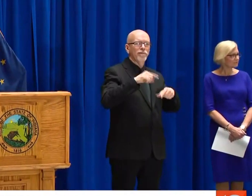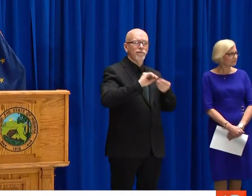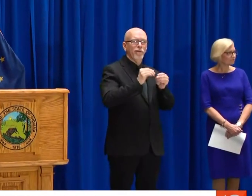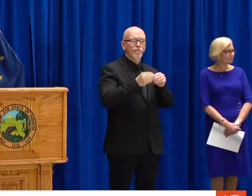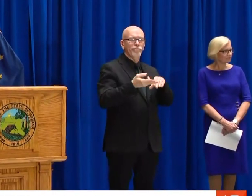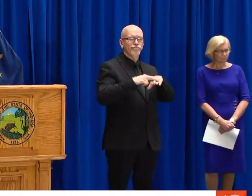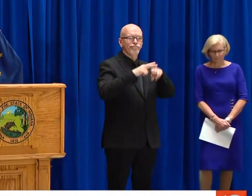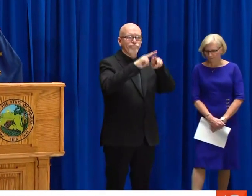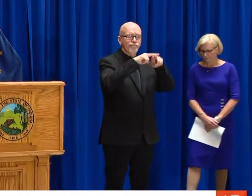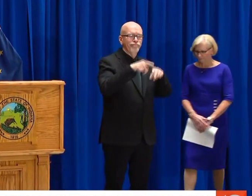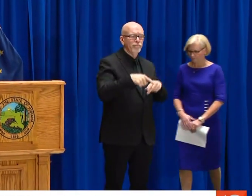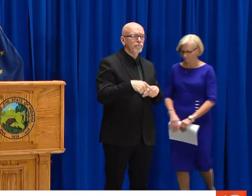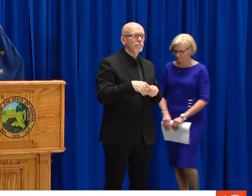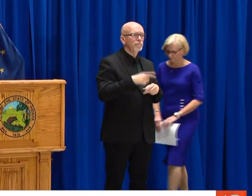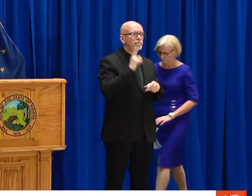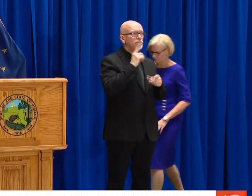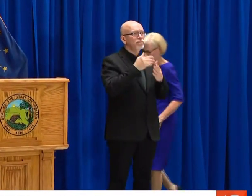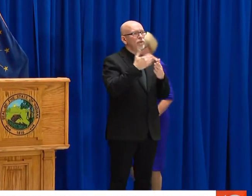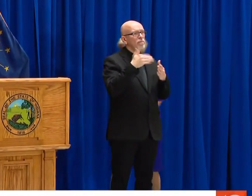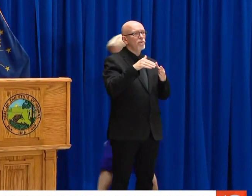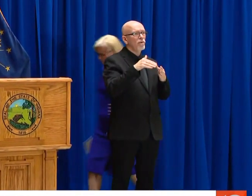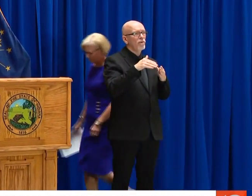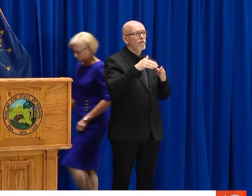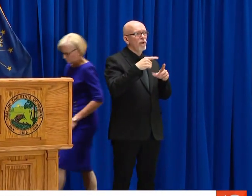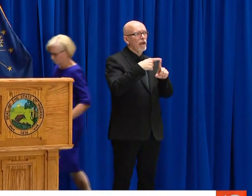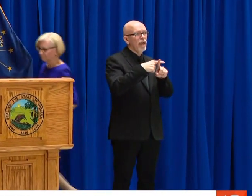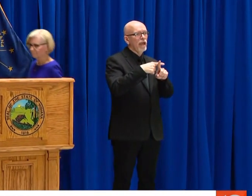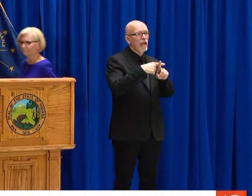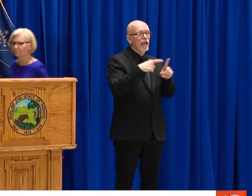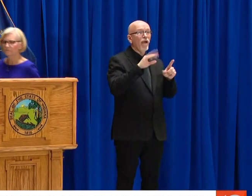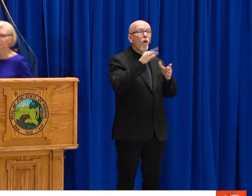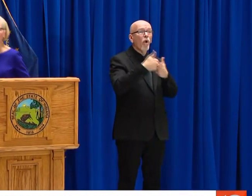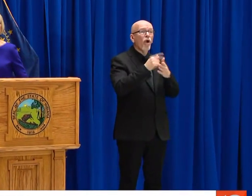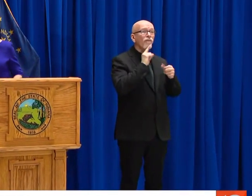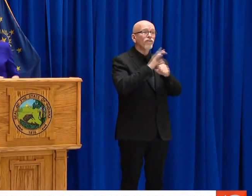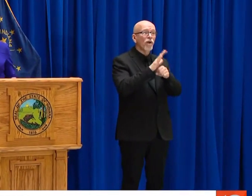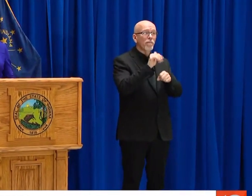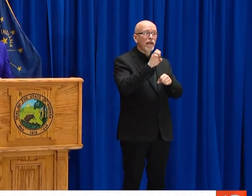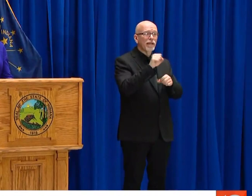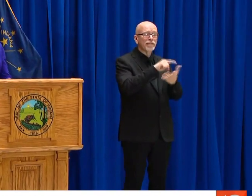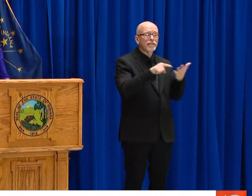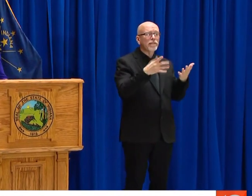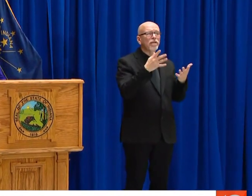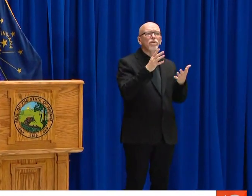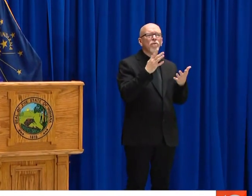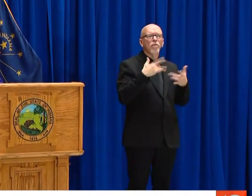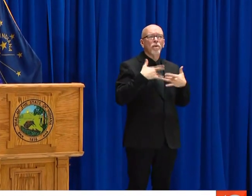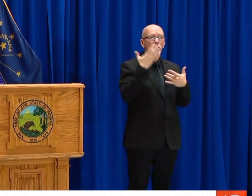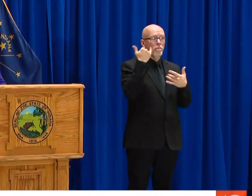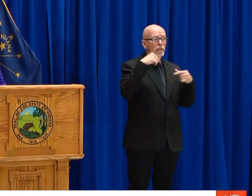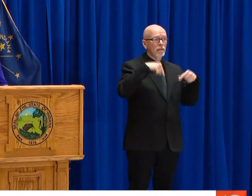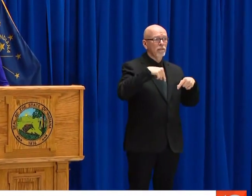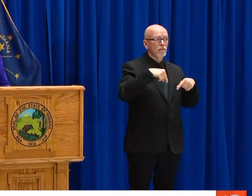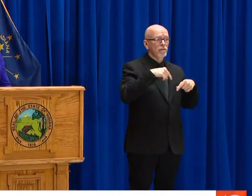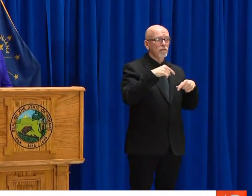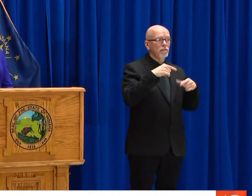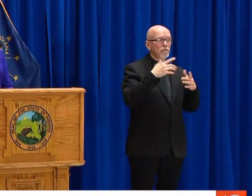DR. BOX, YOU WERE TALKING EARLIER AND HAVE TALKED EARLIER ABOUT THE NUMBERS IN MARION COUNTY THAT ACCOUNT FOR CLOSE TO